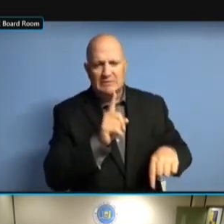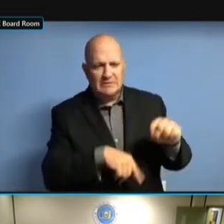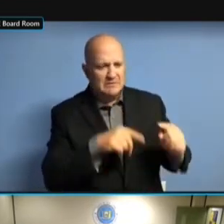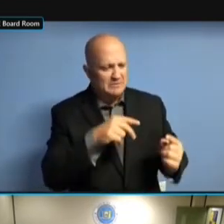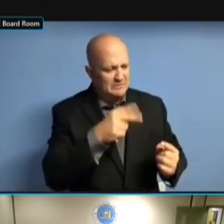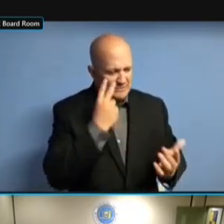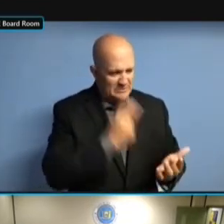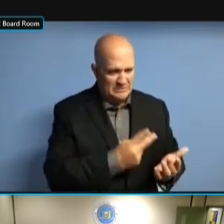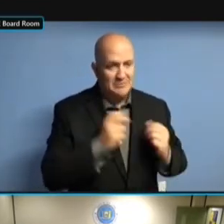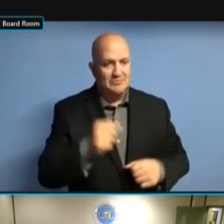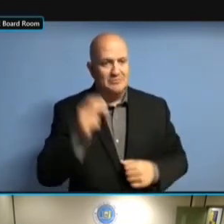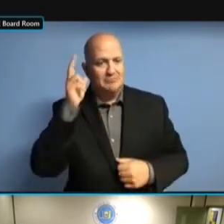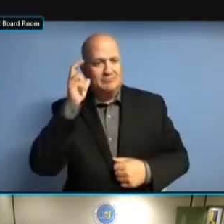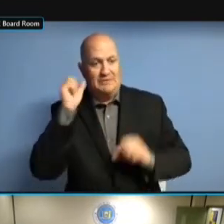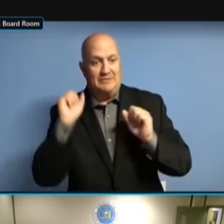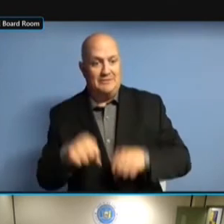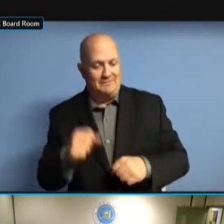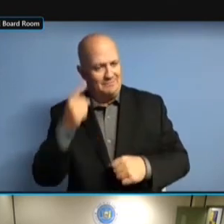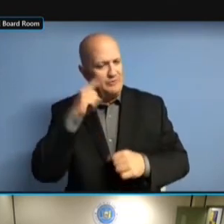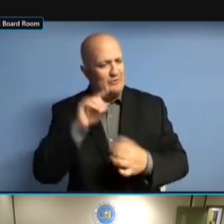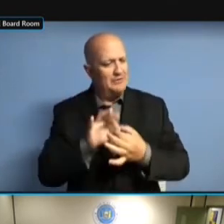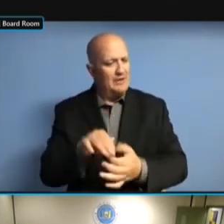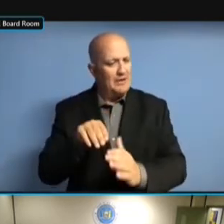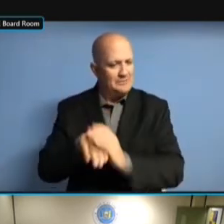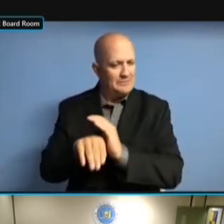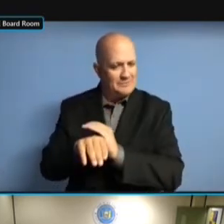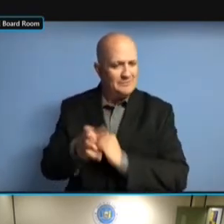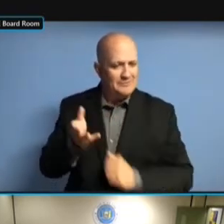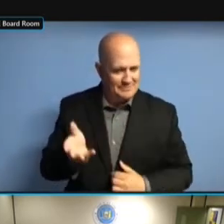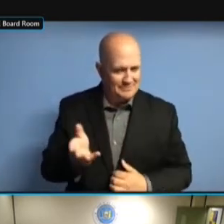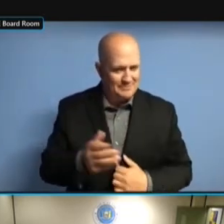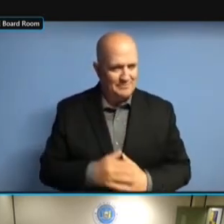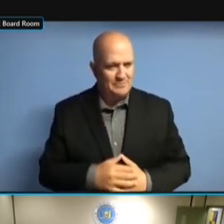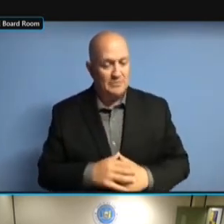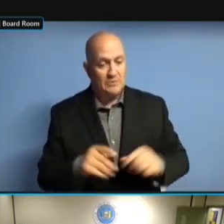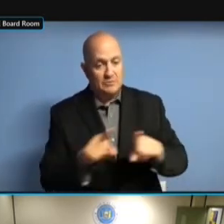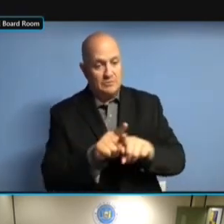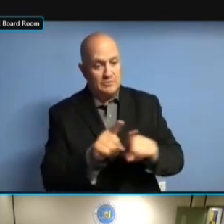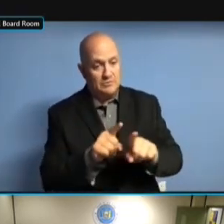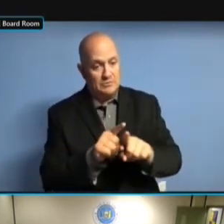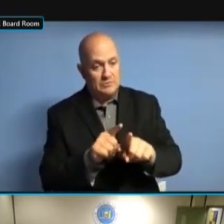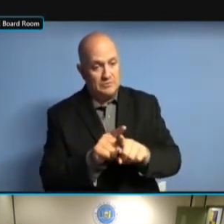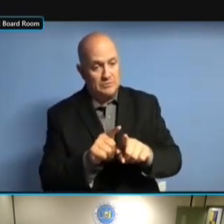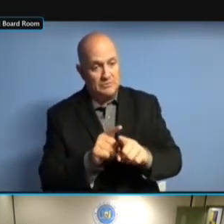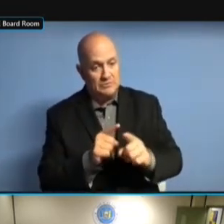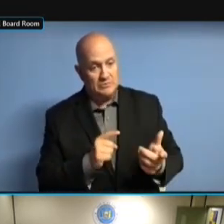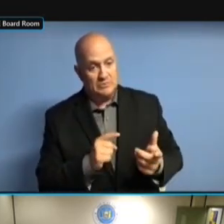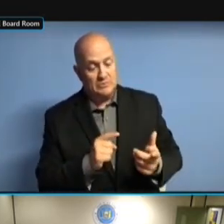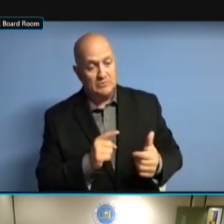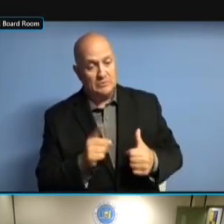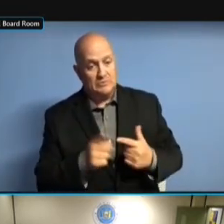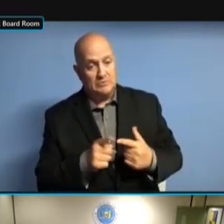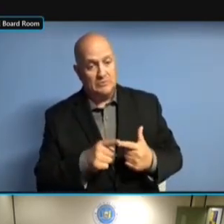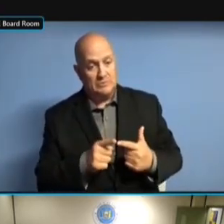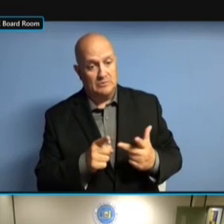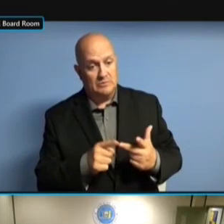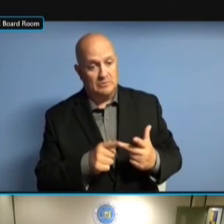NOTICES FROM THE COUNTIES TO MAKE SURE NOTICES FROM THE COUNTIES TO MAKE SURE THEY NOTICES FROM THE COUNTIES TO MAKE SURE THEY COMPLY NOTICES FROM THE COUNTIES TO MAKE SURE THEY COMPLY WITH NOTICES FROM THE COUNTIES TO MAKE SURE THEY COMPLY WITH THE MAKE SURE THEY COMPLY WITH THE MAKE SURE THEY COMPLY WITH THE VARIOUS MAKE SURE THEY COMPLY WITH THE VARIOUS STATUTES. VARIOUS STATUTES. VARIOUS STATUTES. WE VARIOUS STATUTES. WE CONTINUE VARIOUS STATUTES. WE CONTINUE TO VARIOUS STATUTES. WE CONTINUE TO RECEIVE VARIOUS STATUTES. WE CONTINUE TO RECEIVE AND WE CONTINUE TO RECEIVE AND WE CONTINUE TO RECEIVE AND REVIEW WE CONTINUE TO RECEIVE AND REVIEW ALL WE CONTINUE TO RECEIVE AND REVIEW ALL OF WE CONTINUE TO RECEIVE AND REVIEW ALL OF THE WE CONTINUE TO RECEIVE AND REVIEW ALL OF THE DIFFERENT REVIEW ALL OF THE DIFFERENT REVIEW ALL OF THE DIFFERENT PLANS REVIEW ALL OF THE DIFFERENT PLANS FOR REVIEW ALL OF THE DIFFERENT PLANS FOR THE